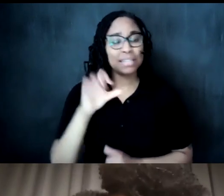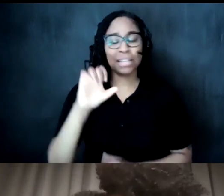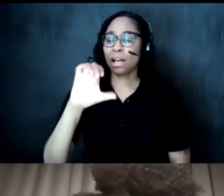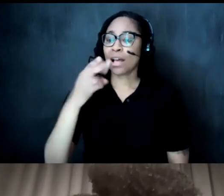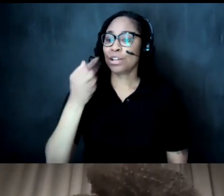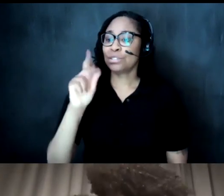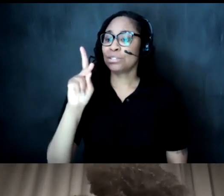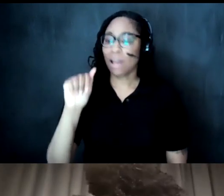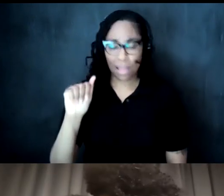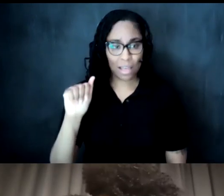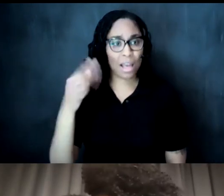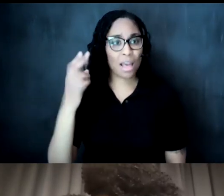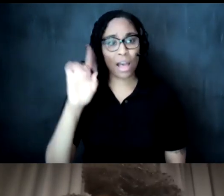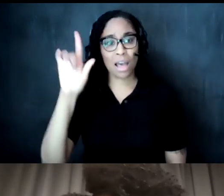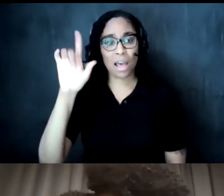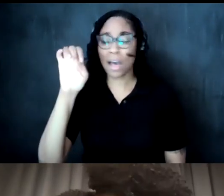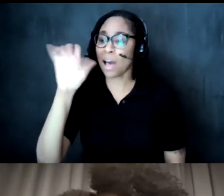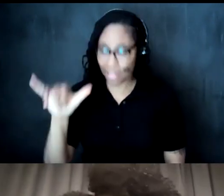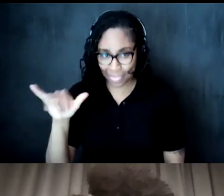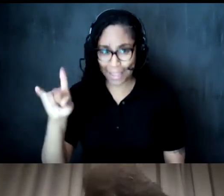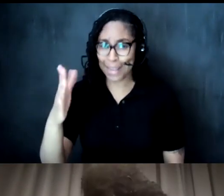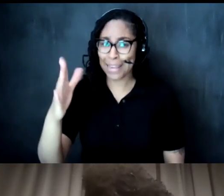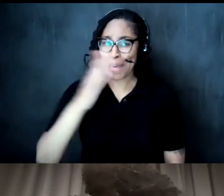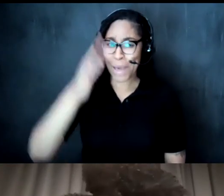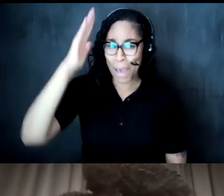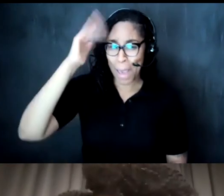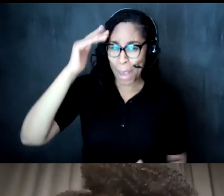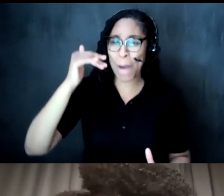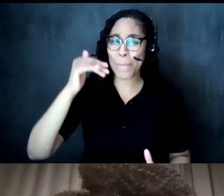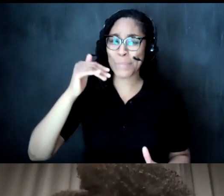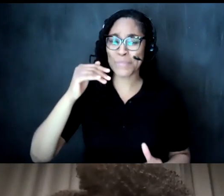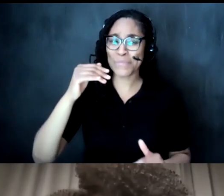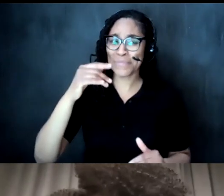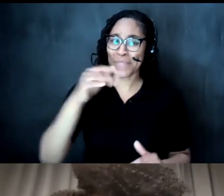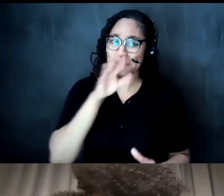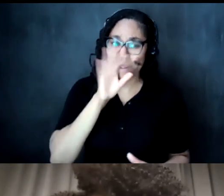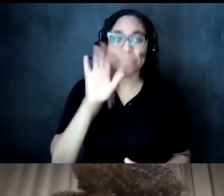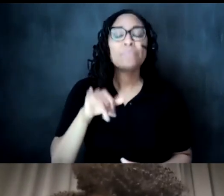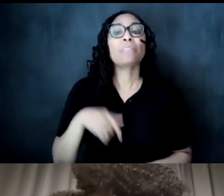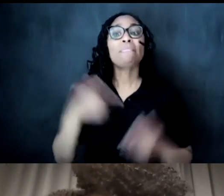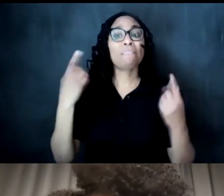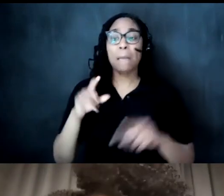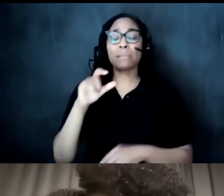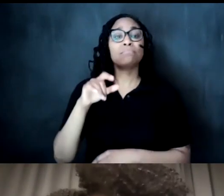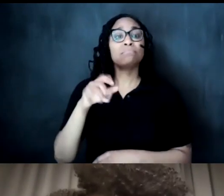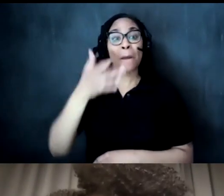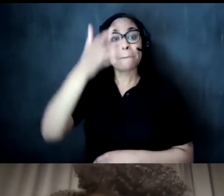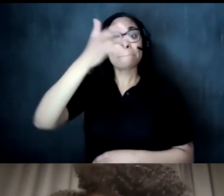name correctly um okay um she states for my 38th birthday i gathered a few girlfriends and we went